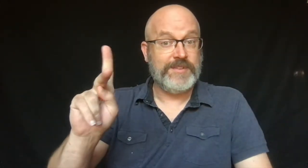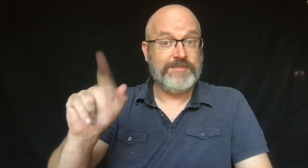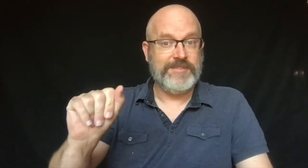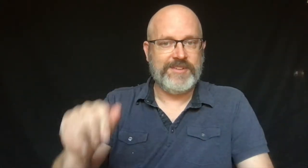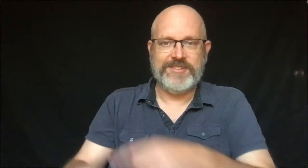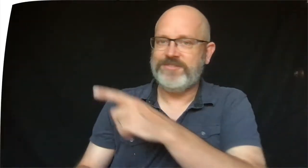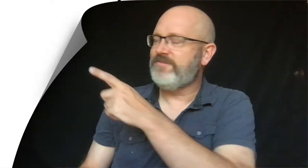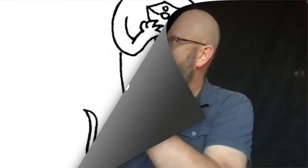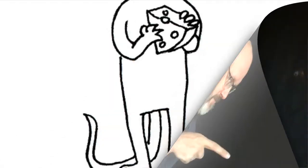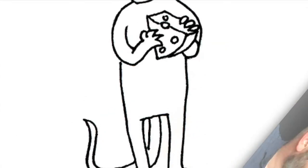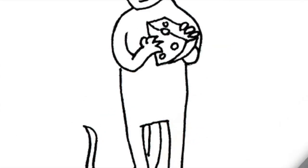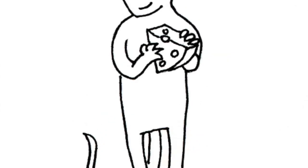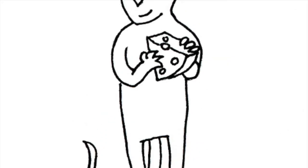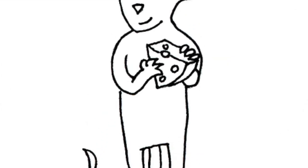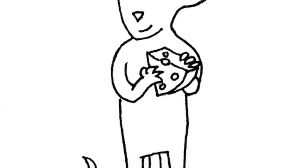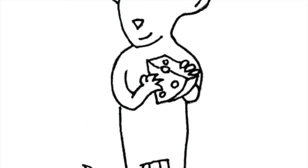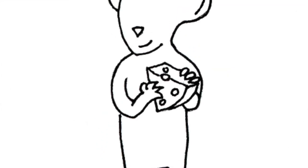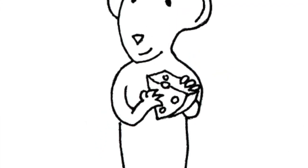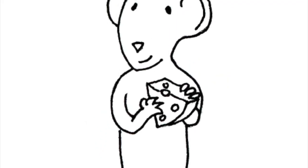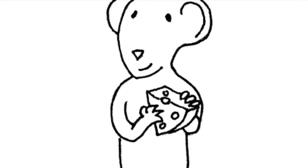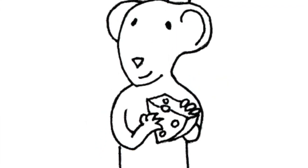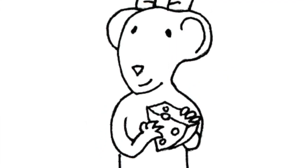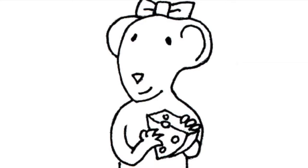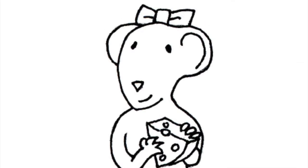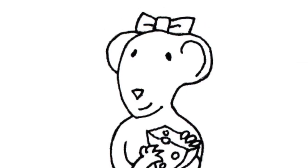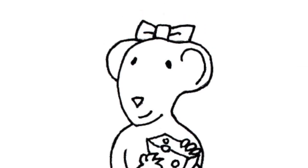This is Trinka.